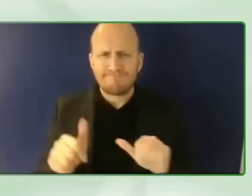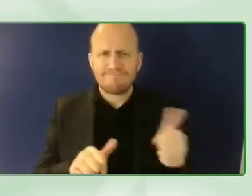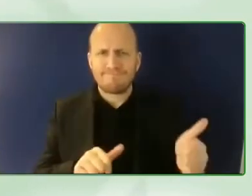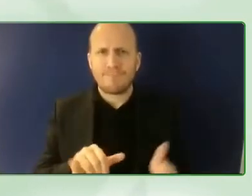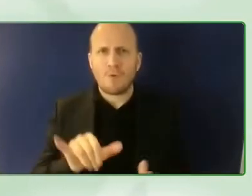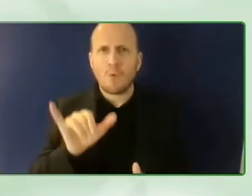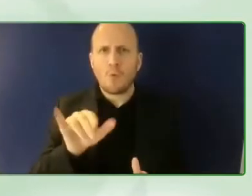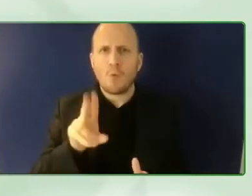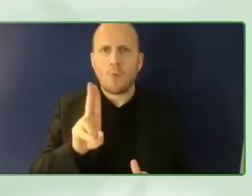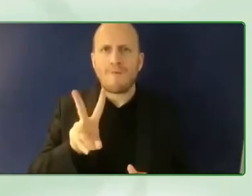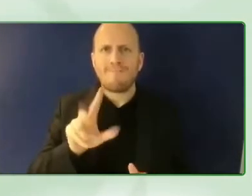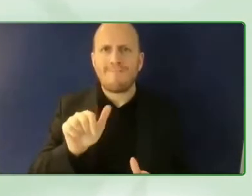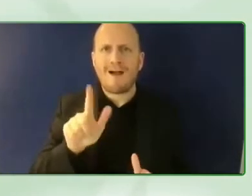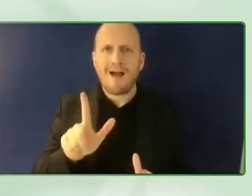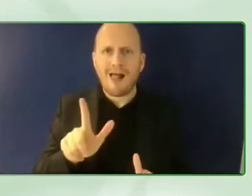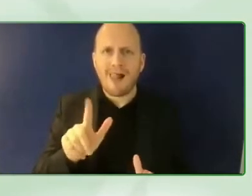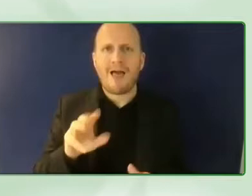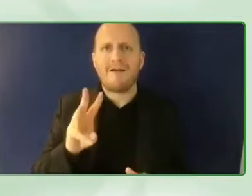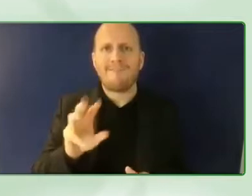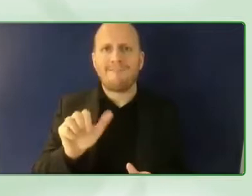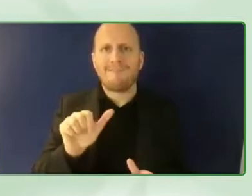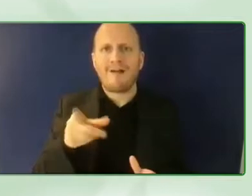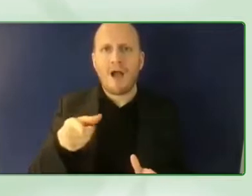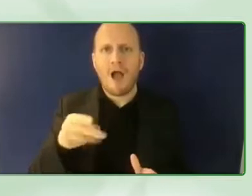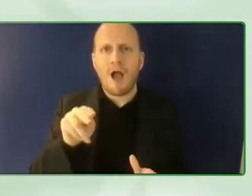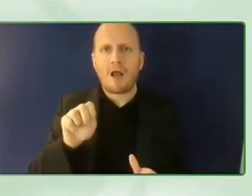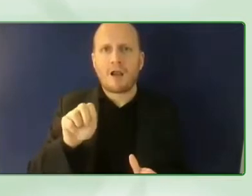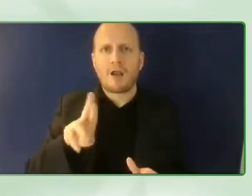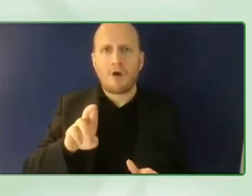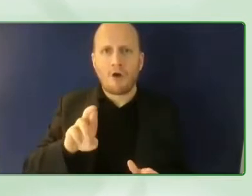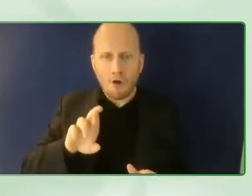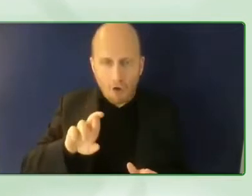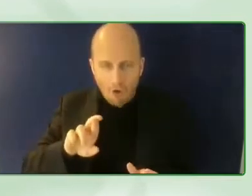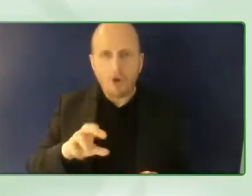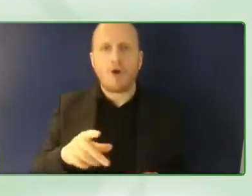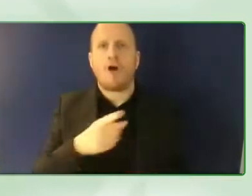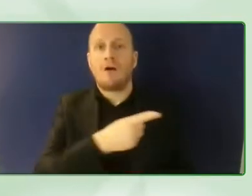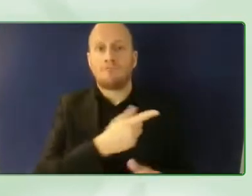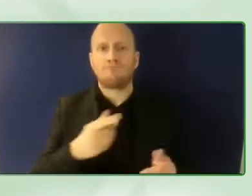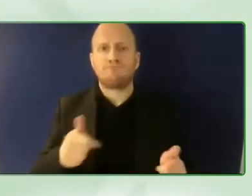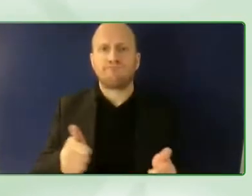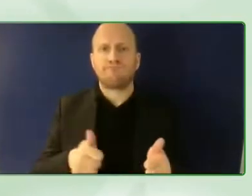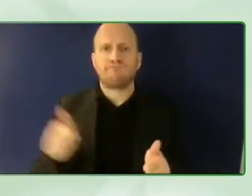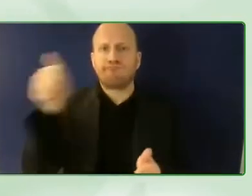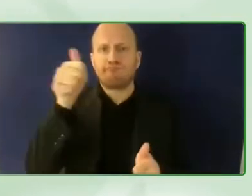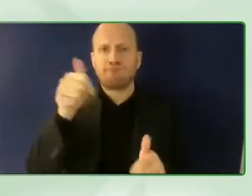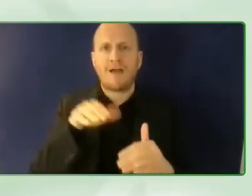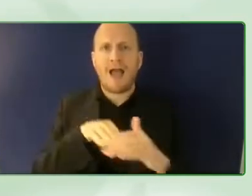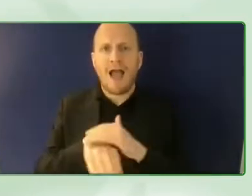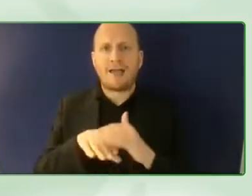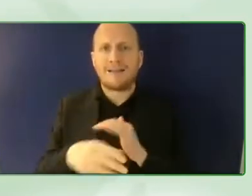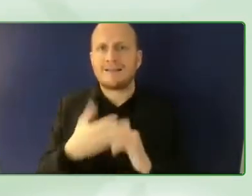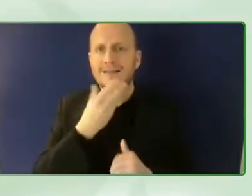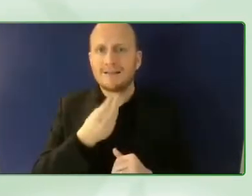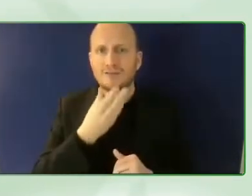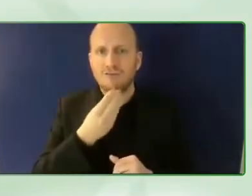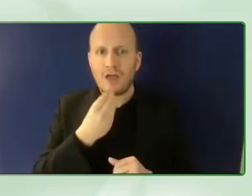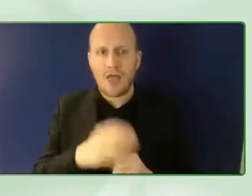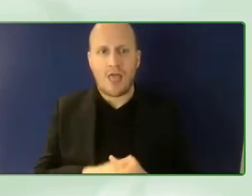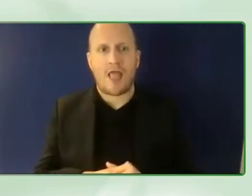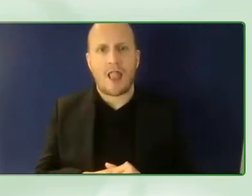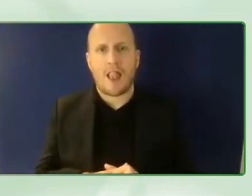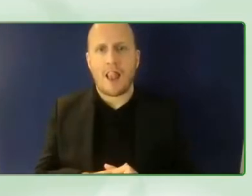of Access Israel and on the on my right side i'm welcoming Nir Cohen uh who is uh the the most